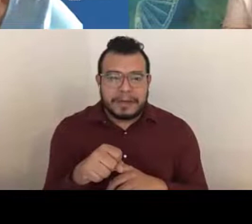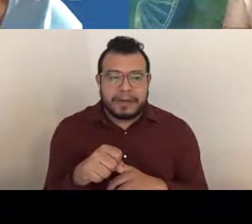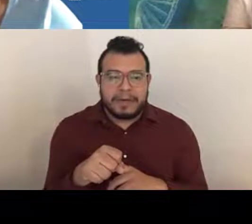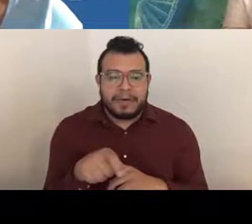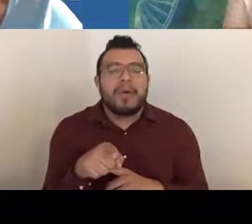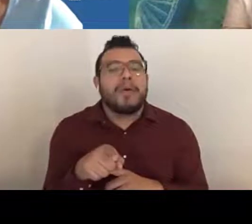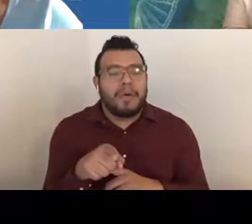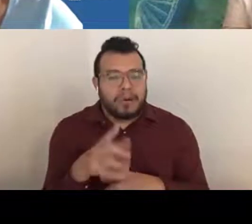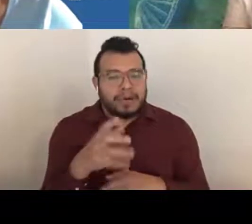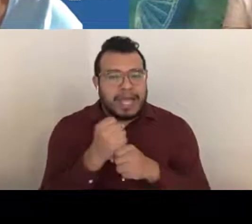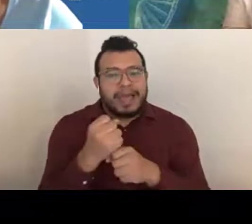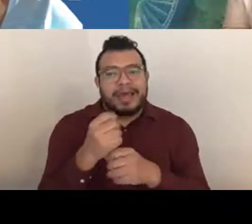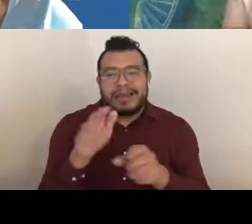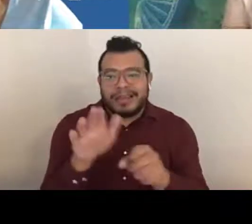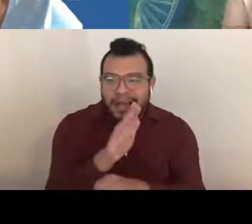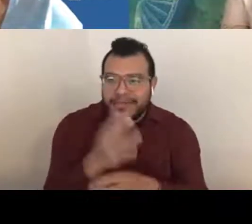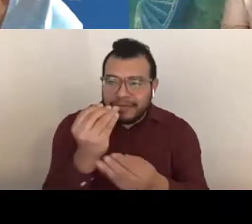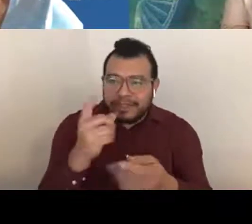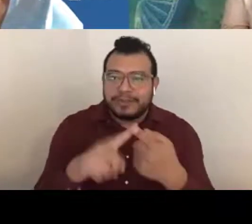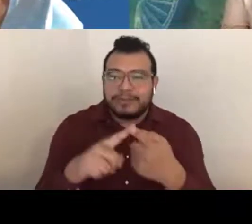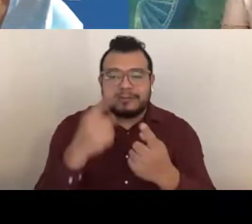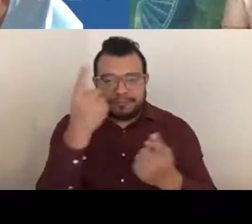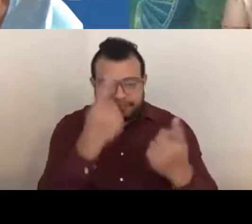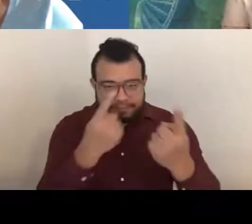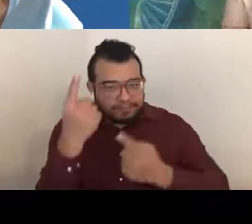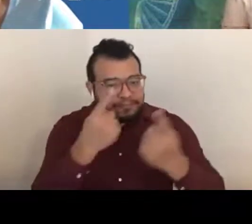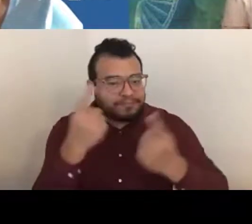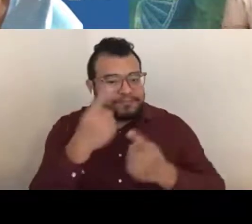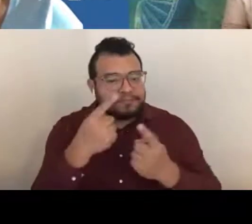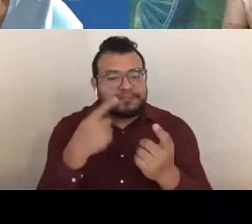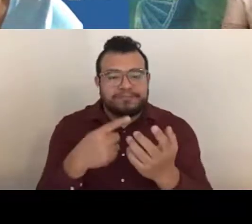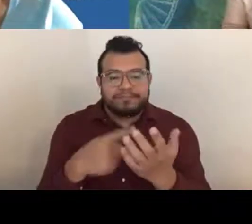And then also just keep in mind